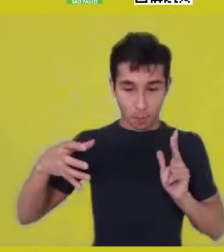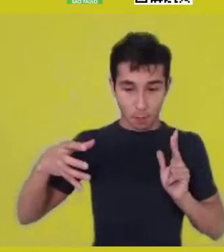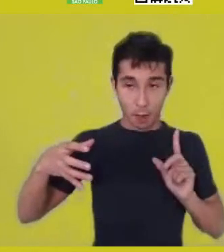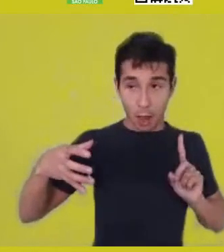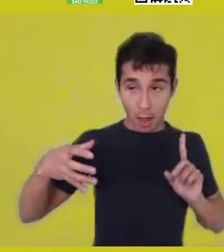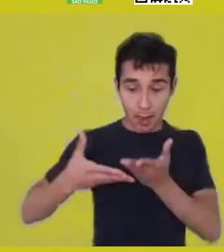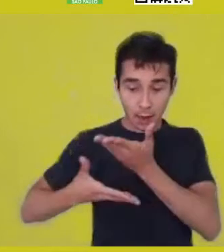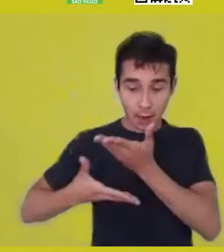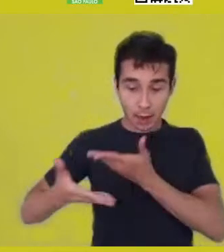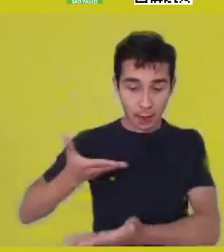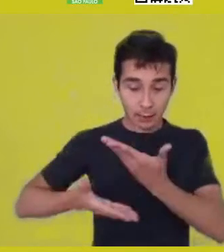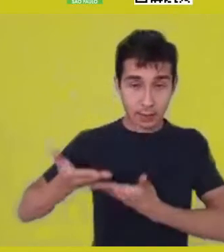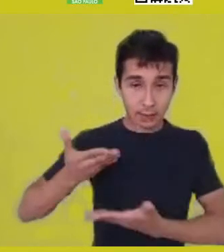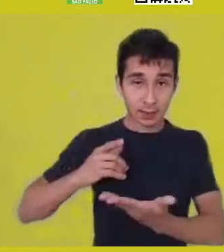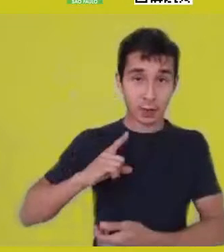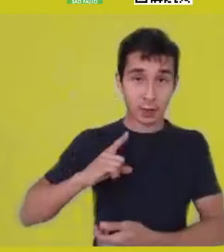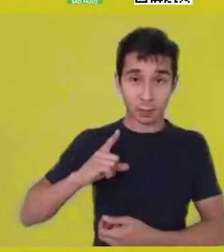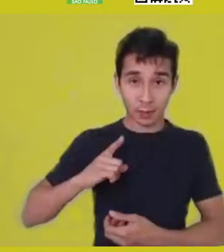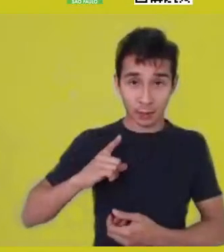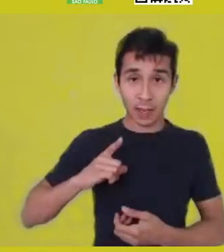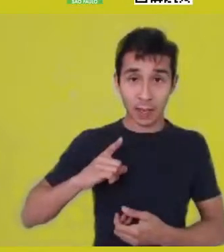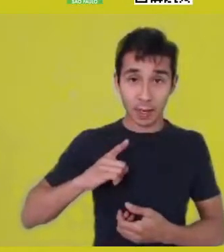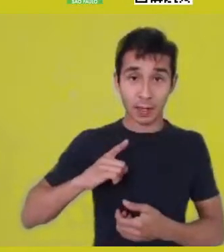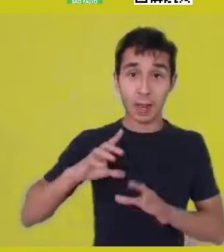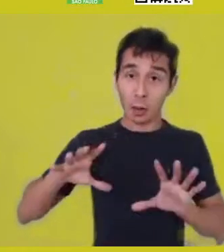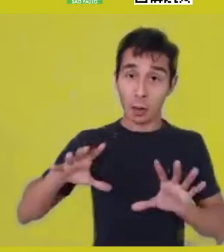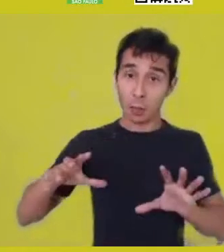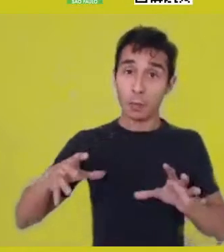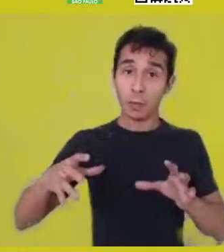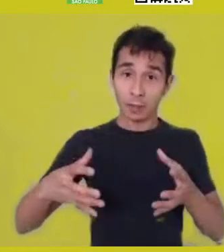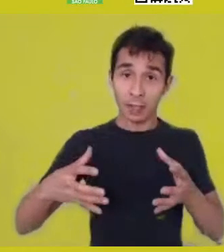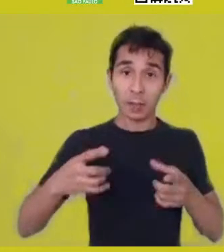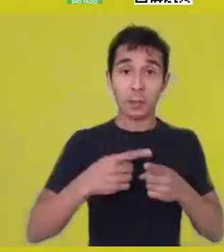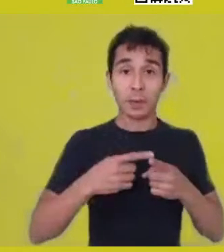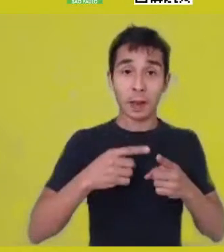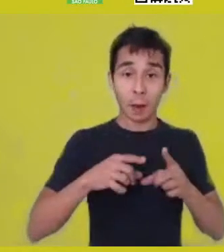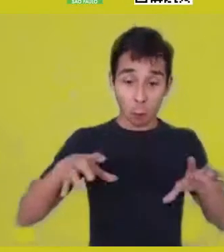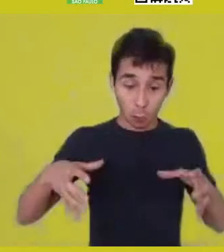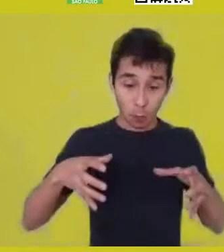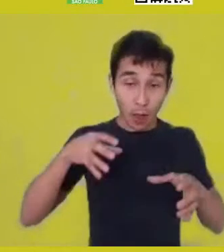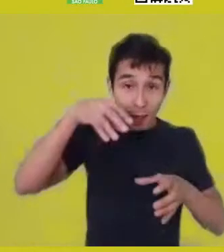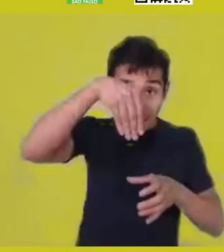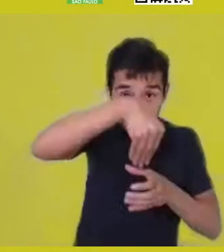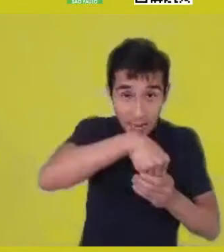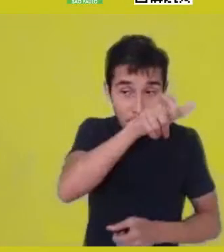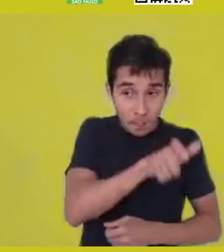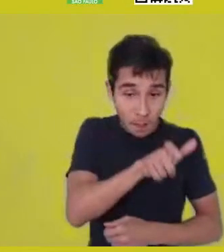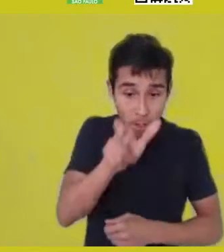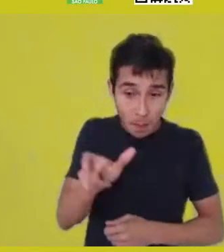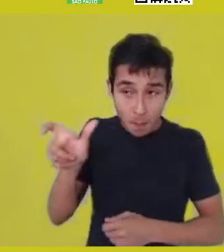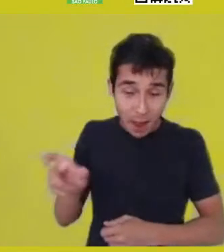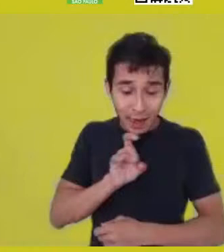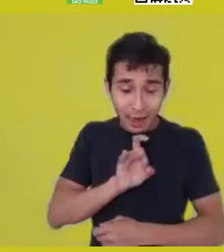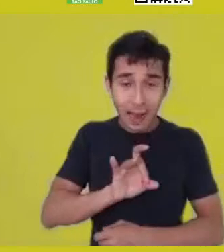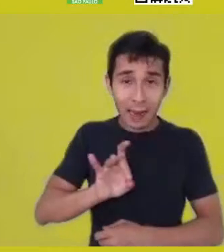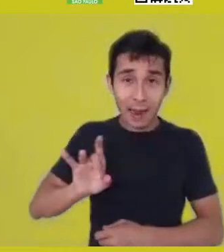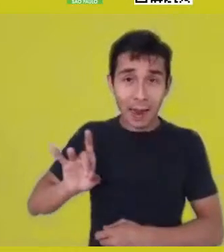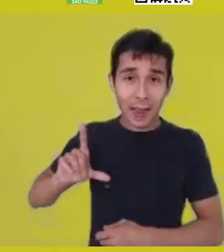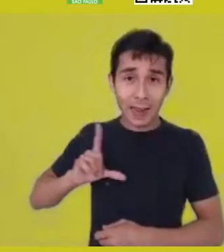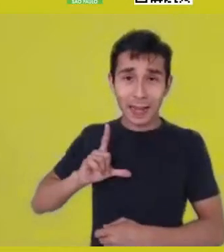In the sense that singularities unsheathe a world from within and they are crossed by a collective world.